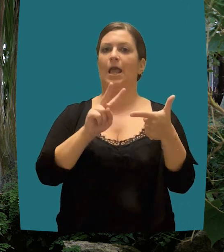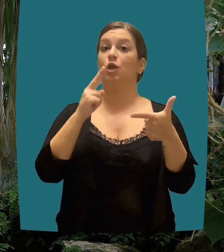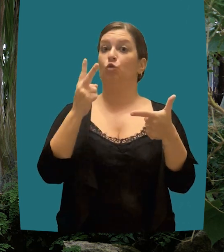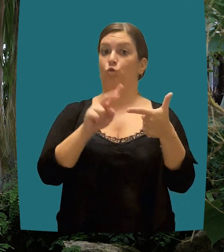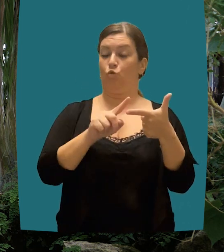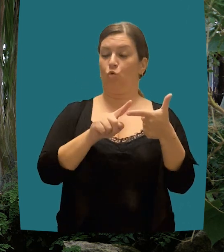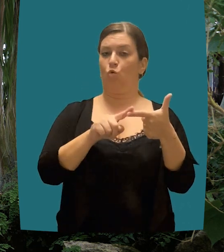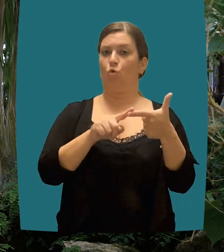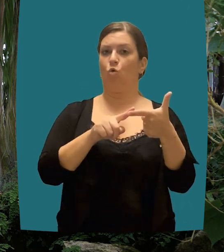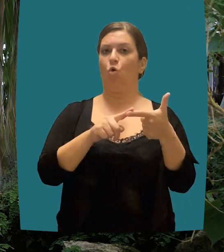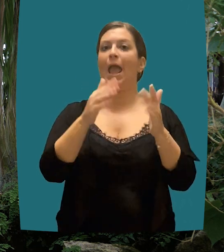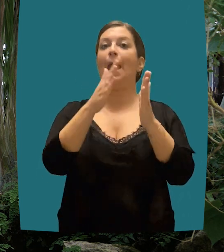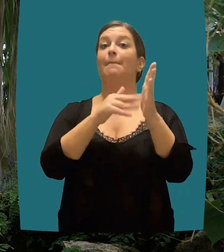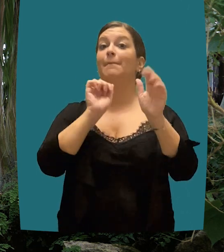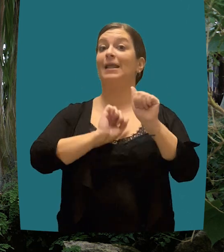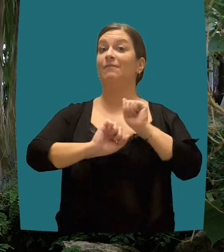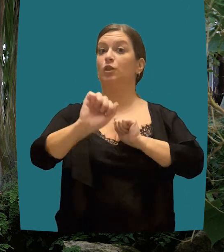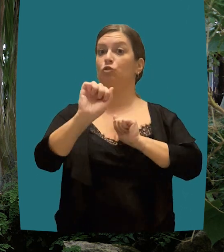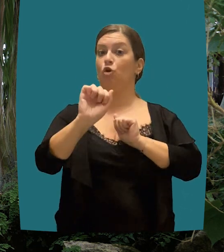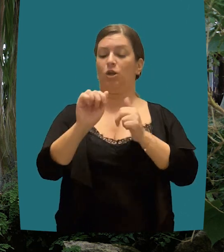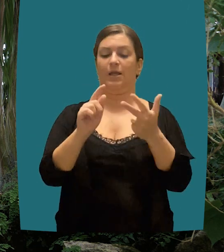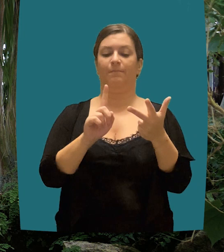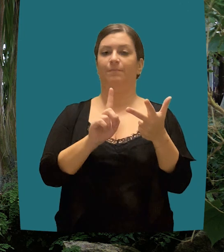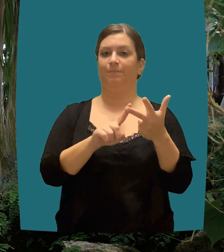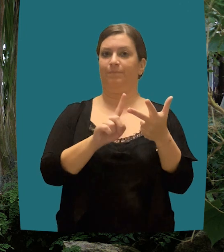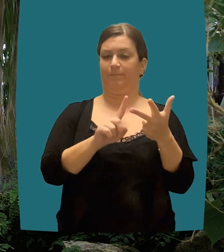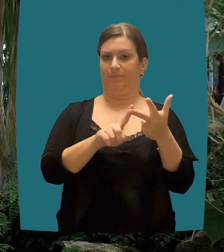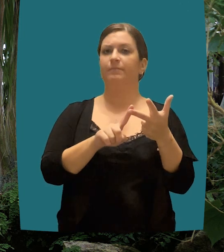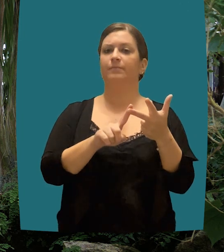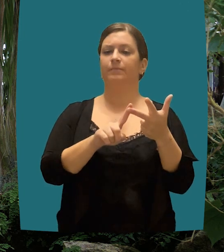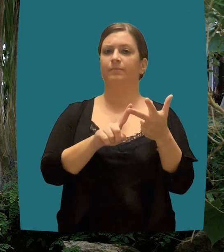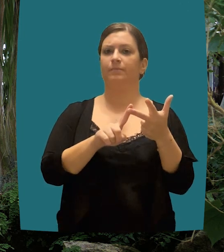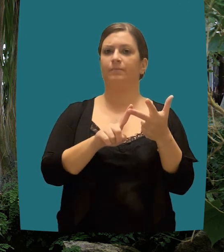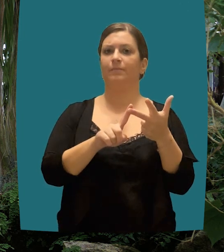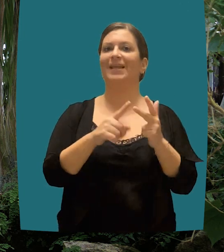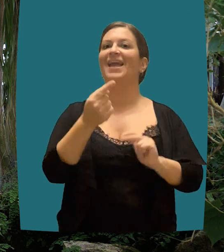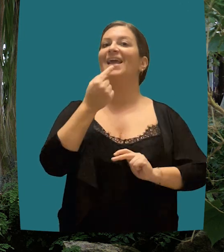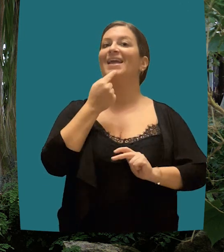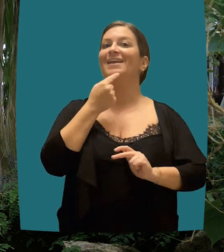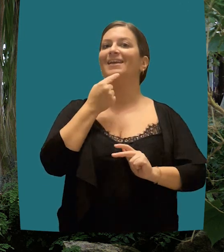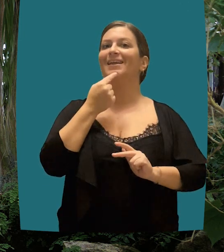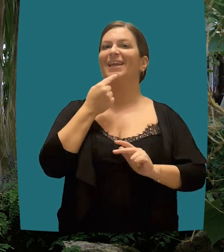where the risk is highly probable, prevention principle. When the prevention system fails,